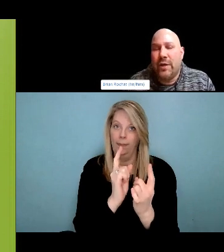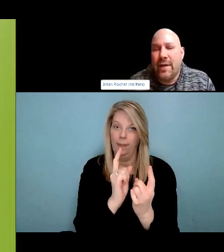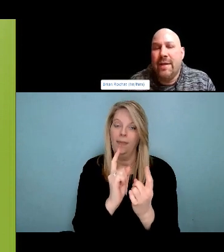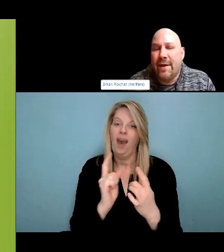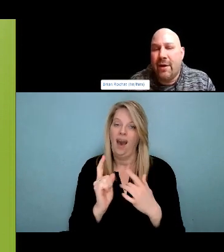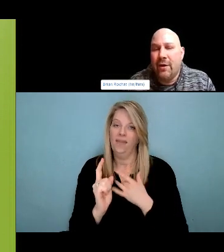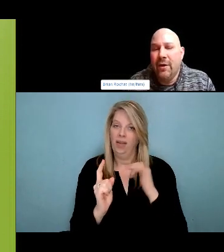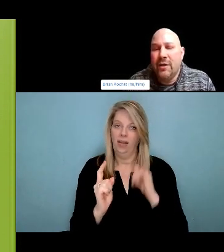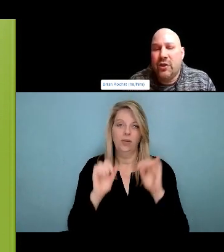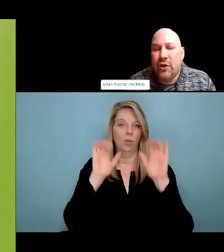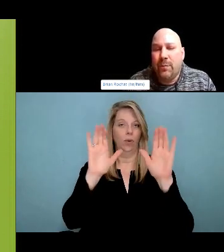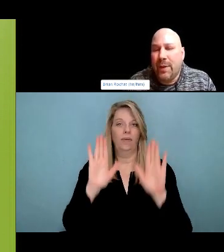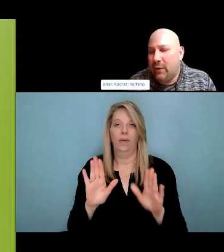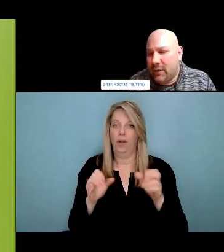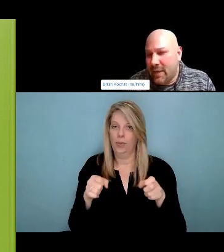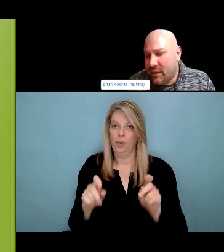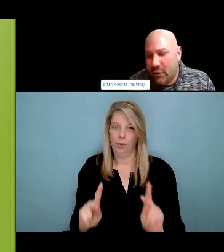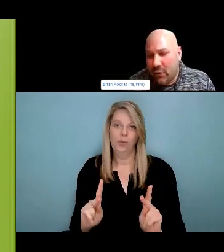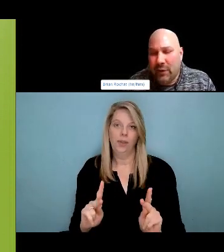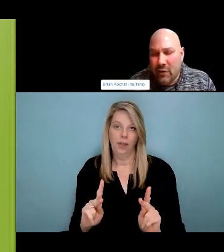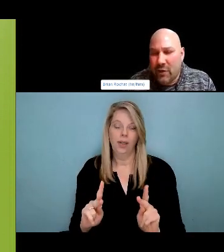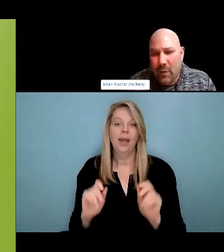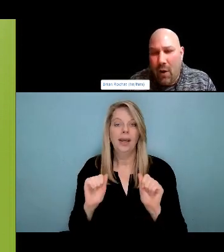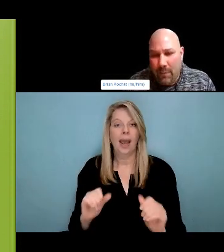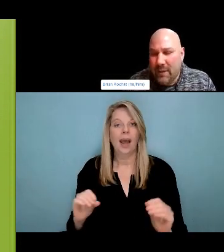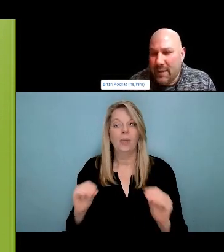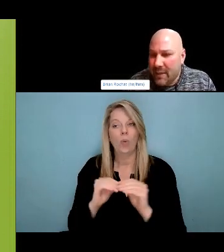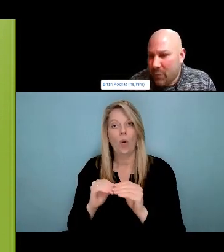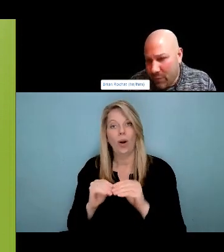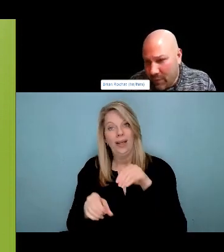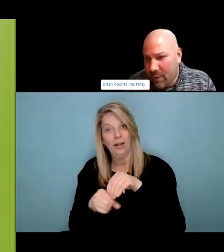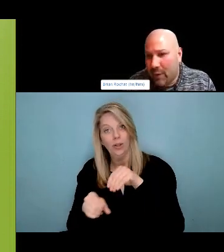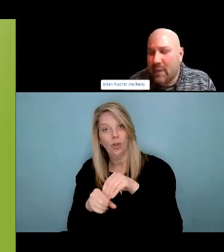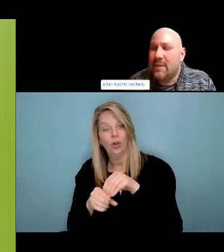so terrible I felt like this bird in this weight was on my shoulders.